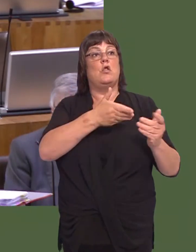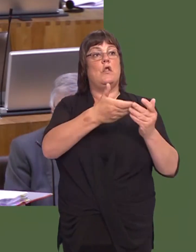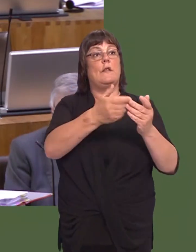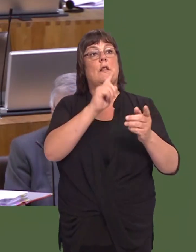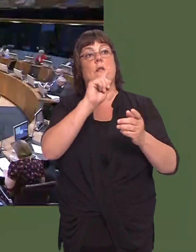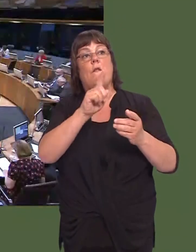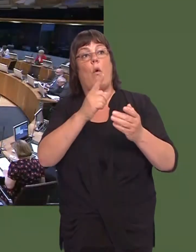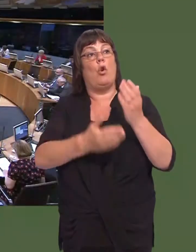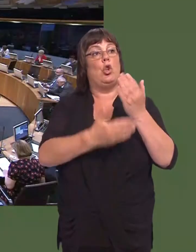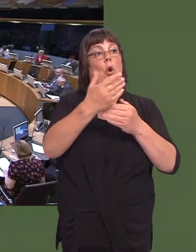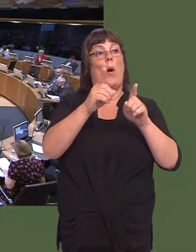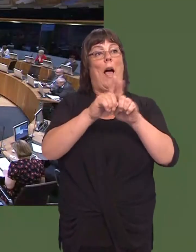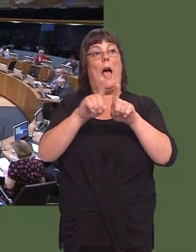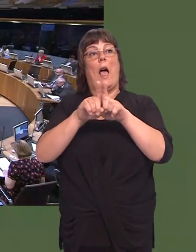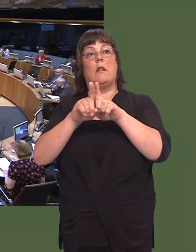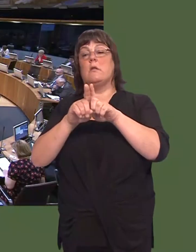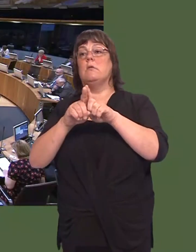Dai Lloyd: Diolch am yr ateb yna.